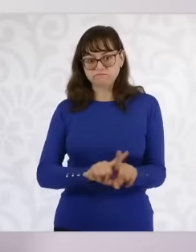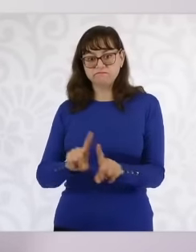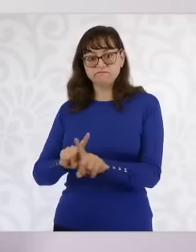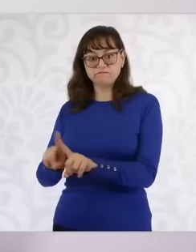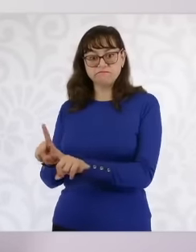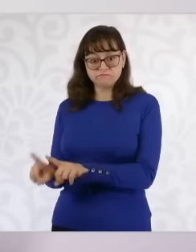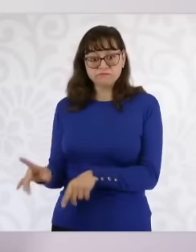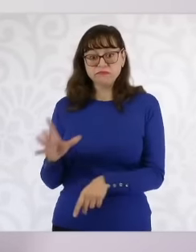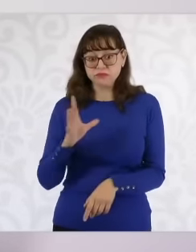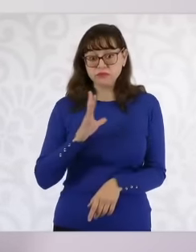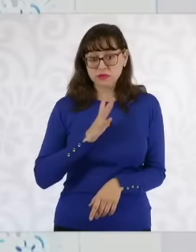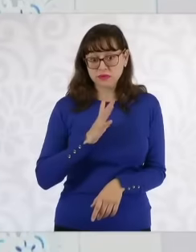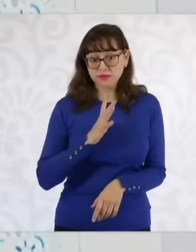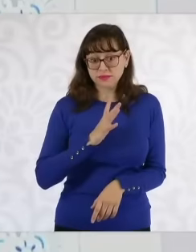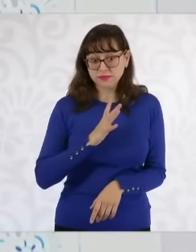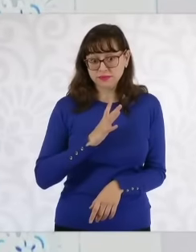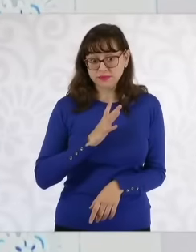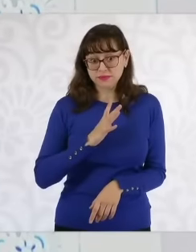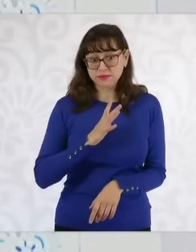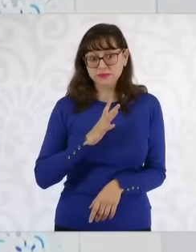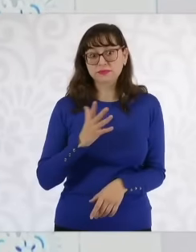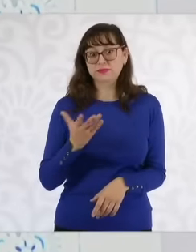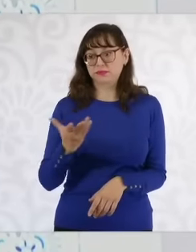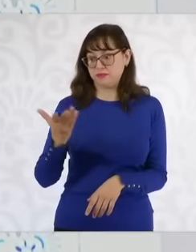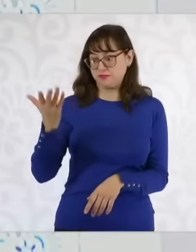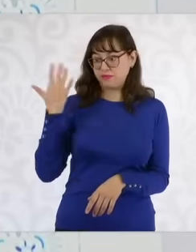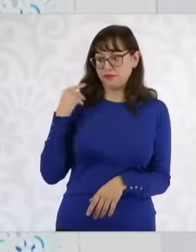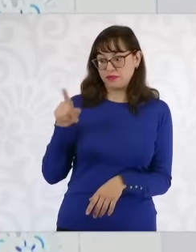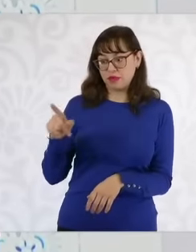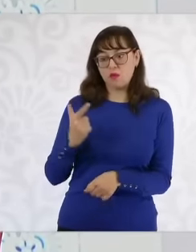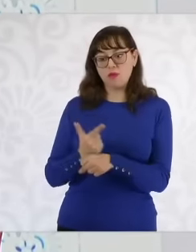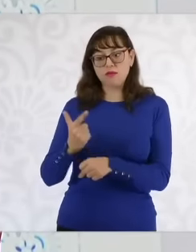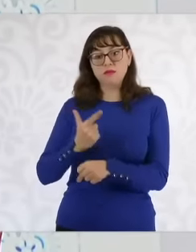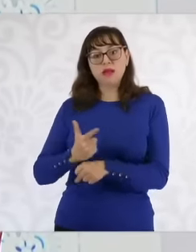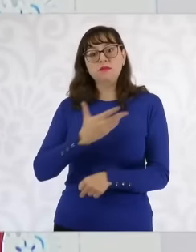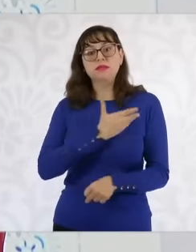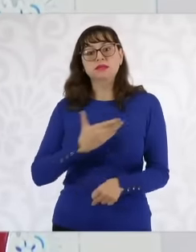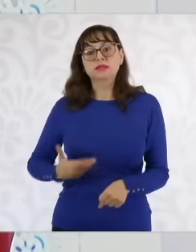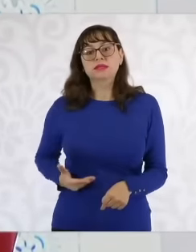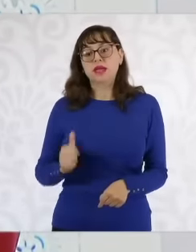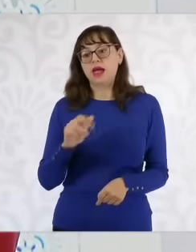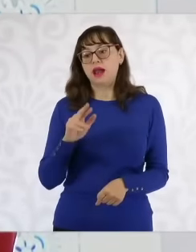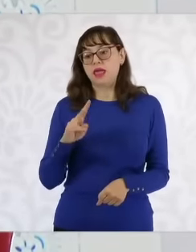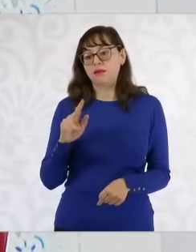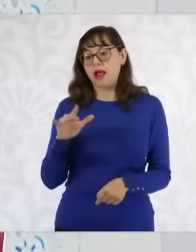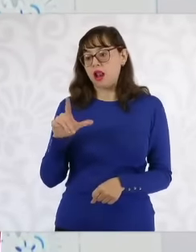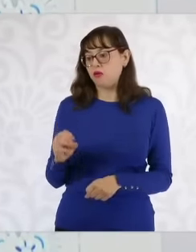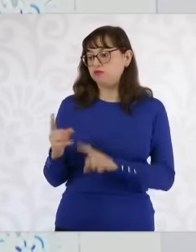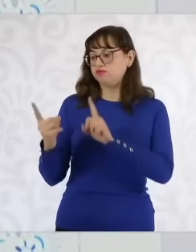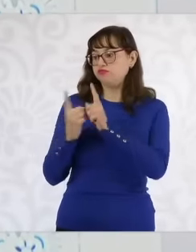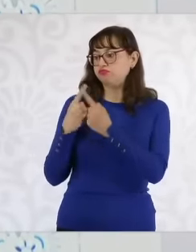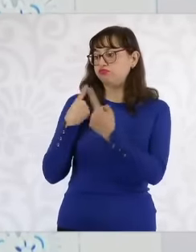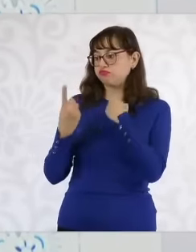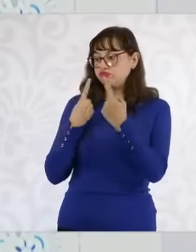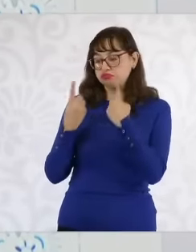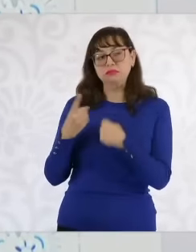President Arévalo of Guatemala was here, he agrees even from President